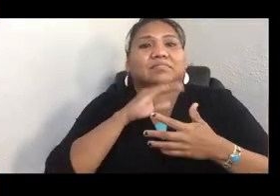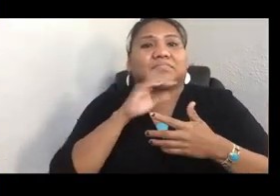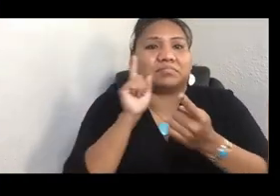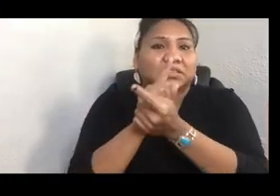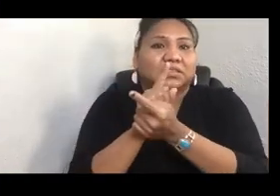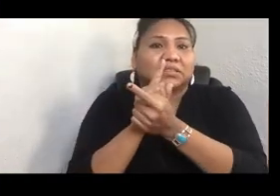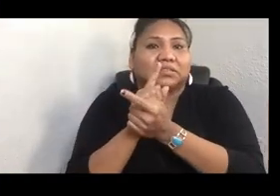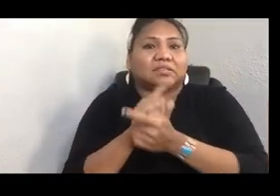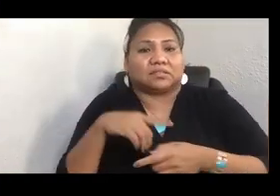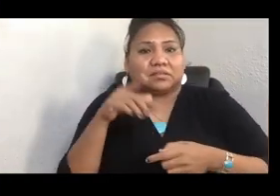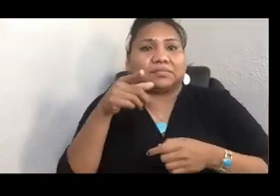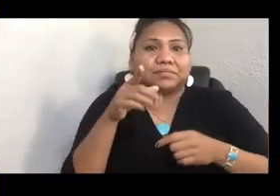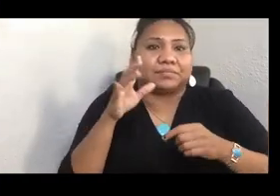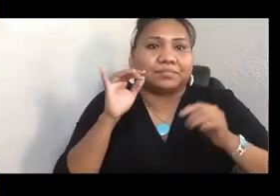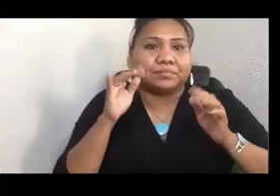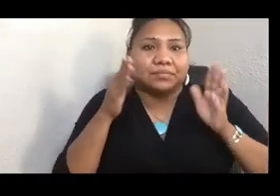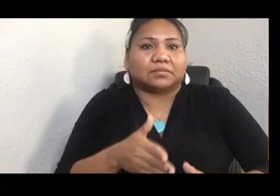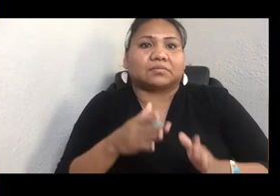can we bring some canoes in here?